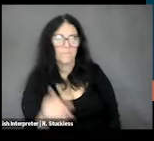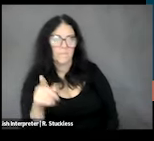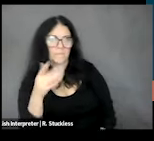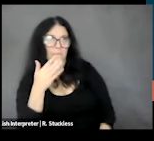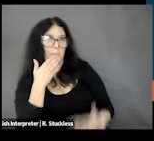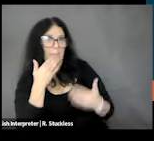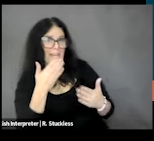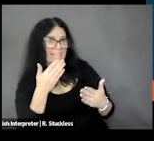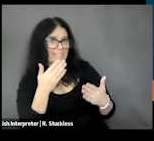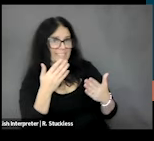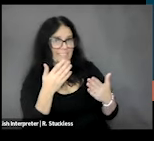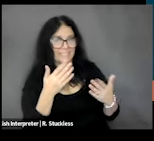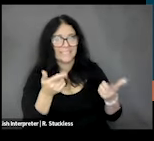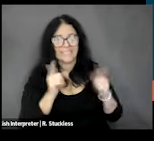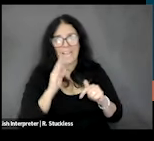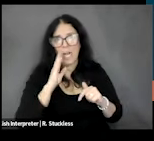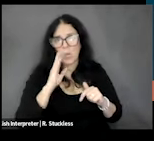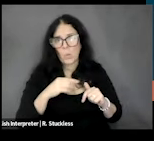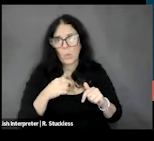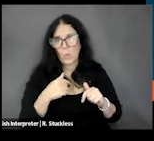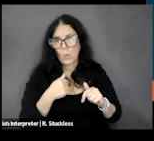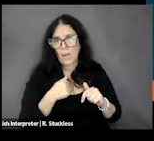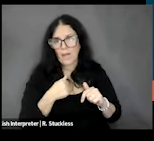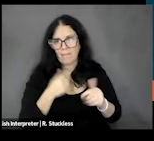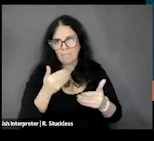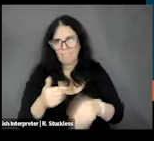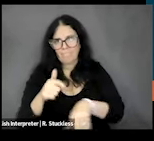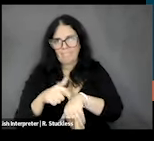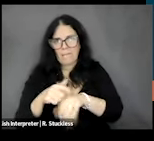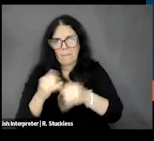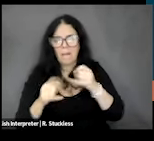so I can go a little bit faster through this. But, you know basically like I mentioned